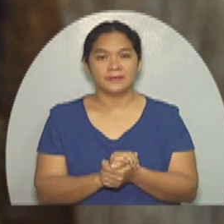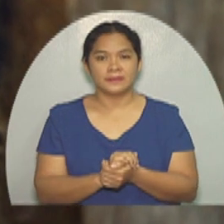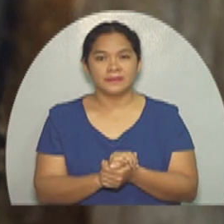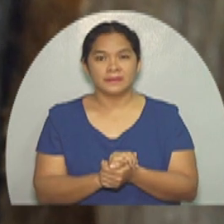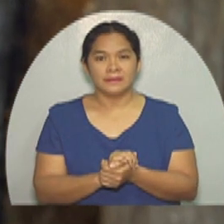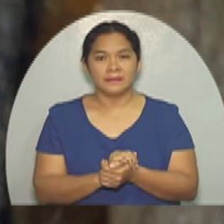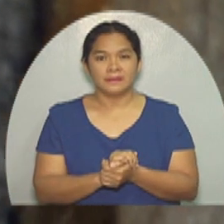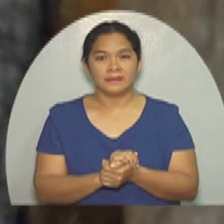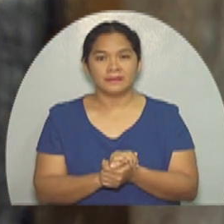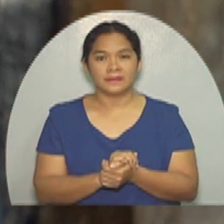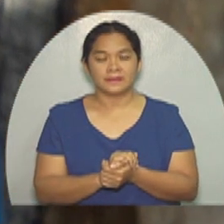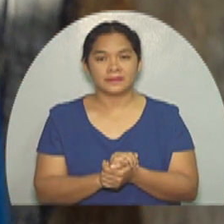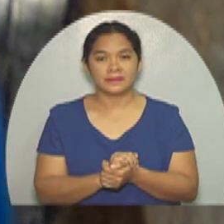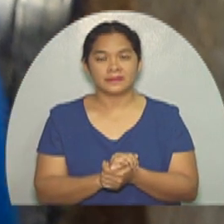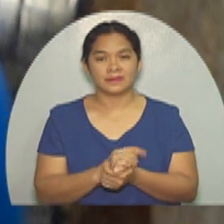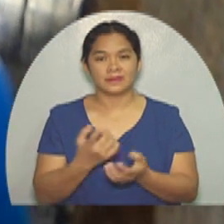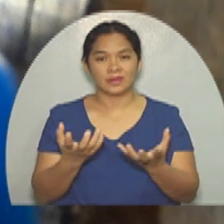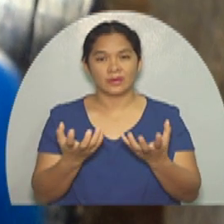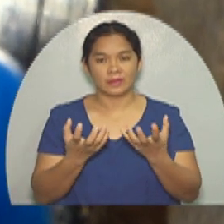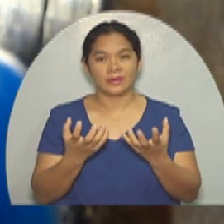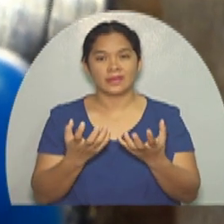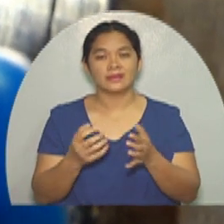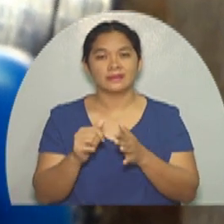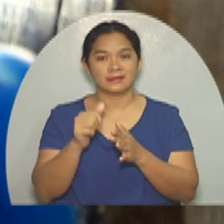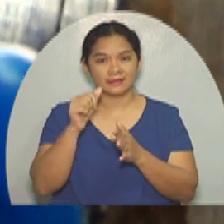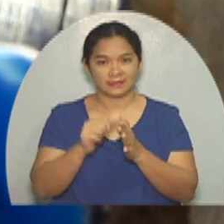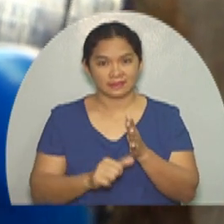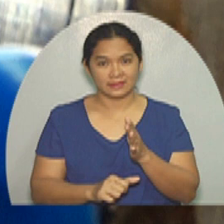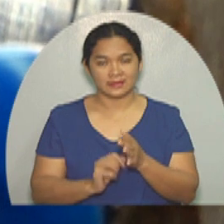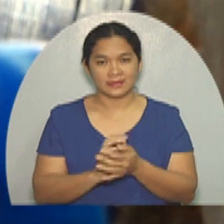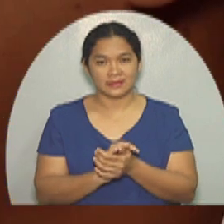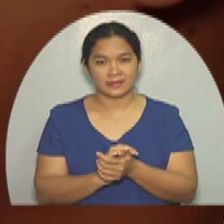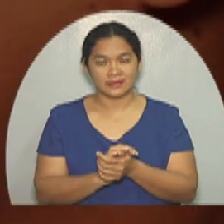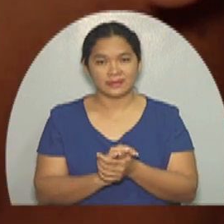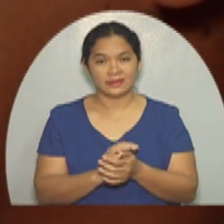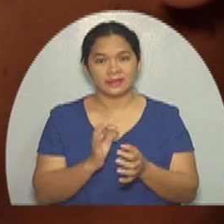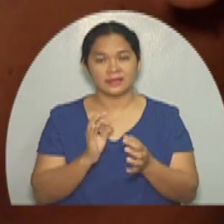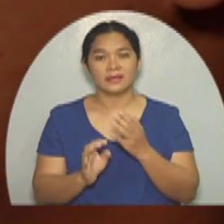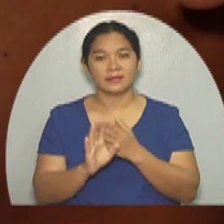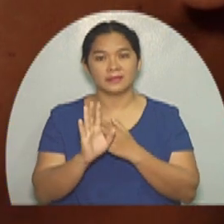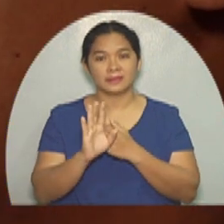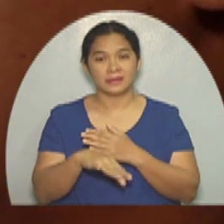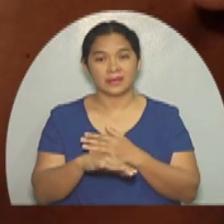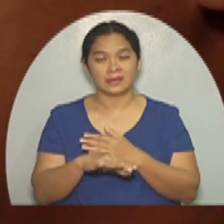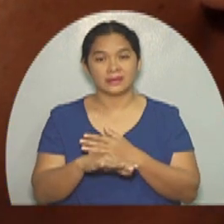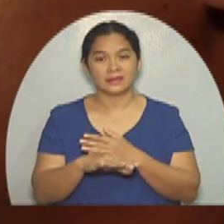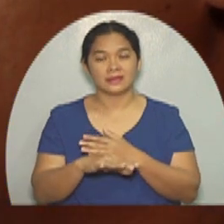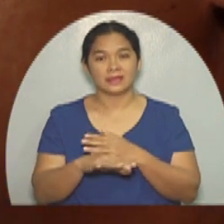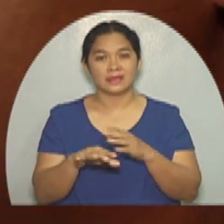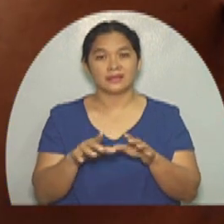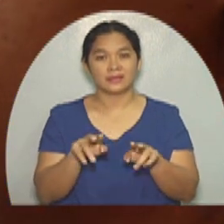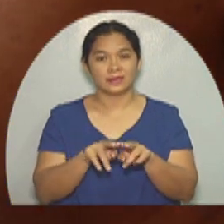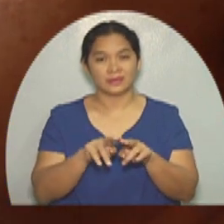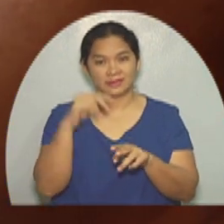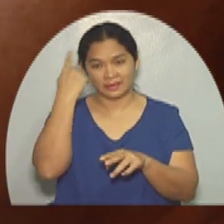I need surgery, as well as an implant. I want to restore my cheeks,